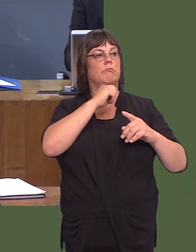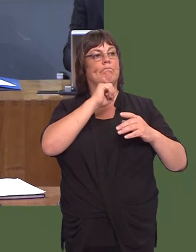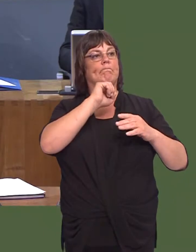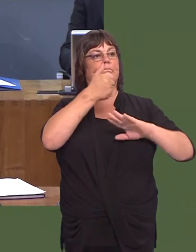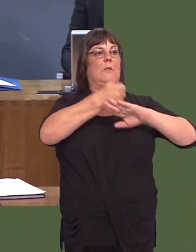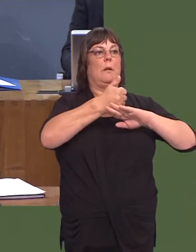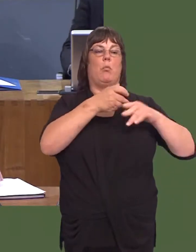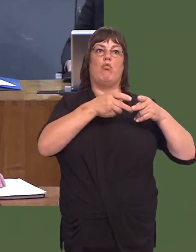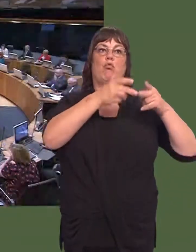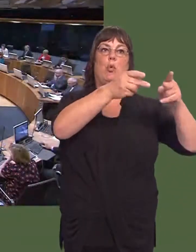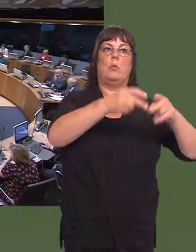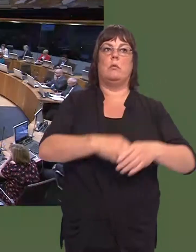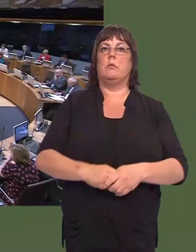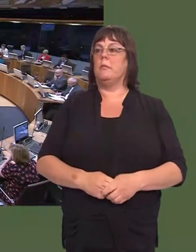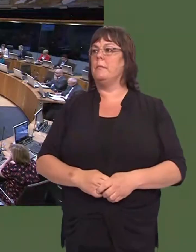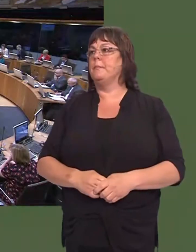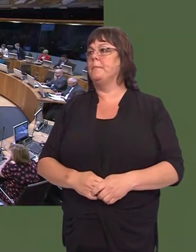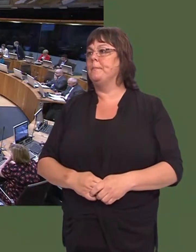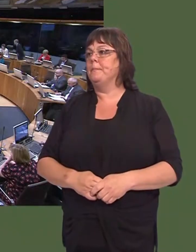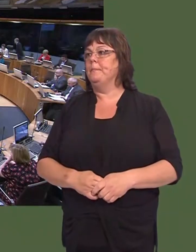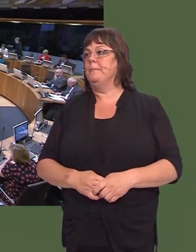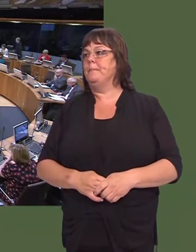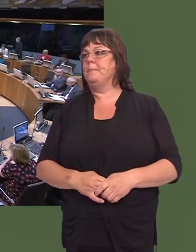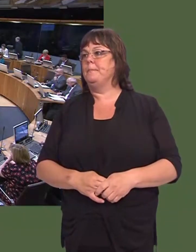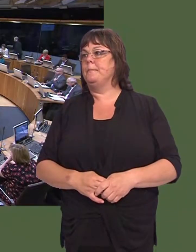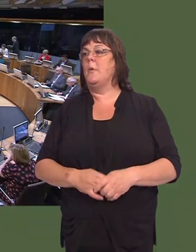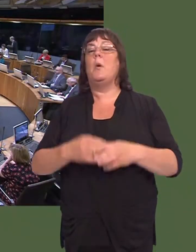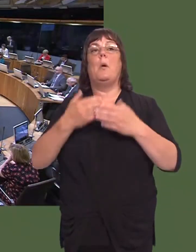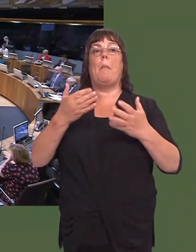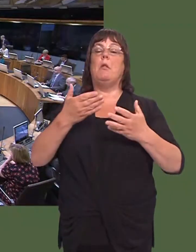Mark Isherwood: You referred to the third Menai crossing, and clearly, congestion on